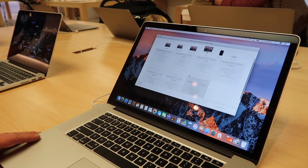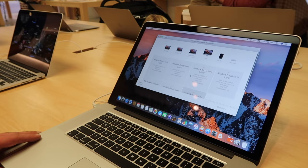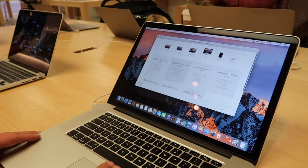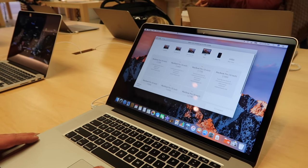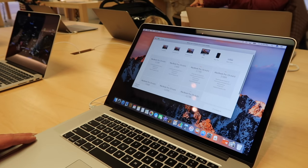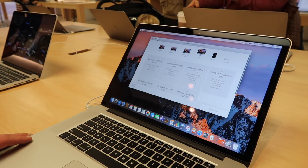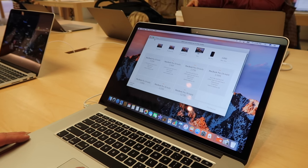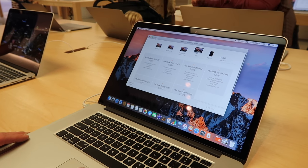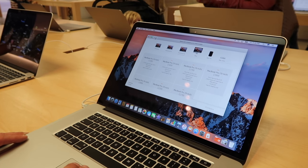thank you